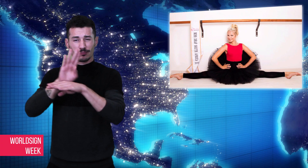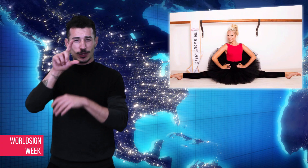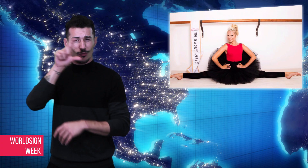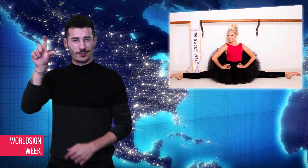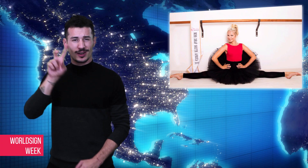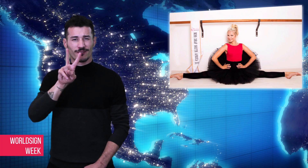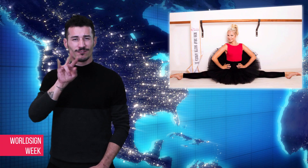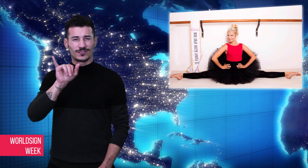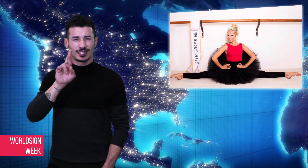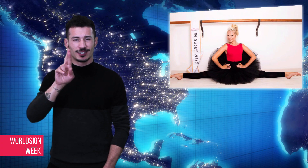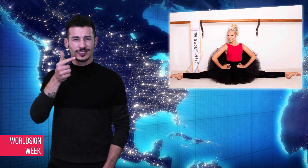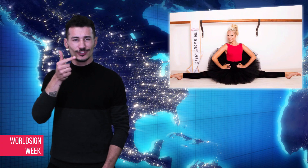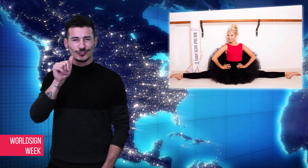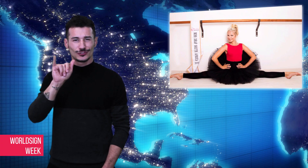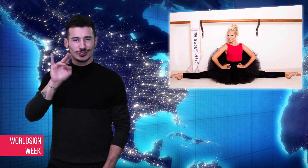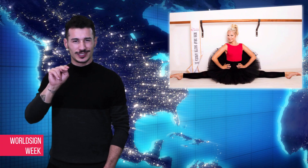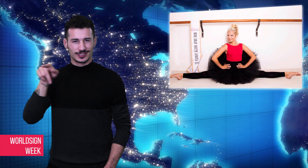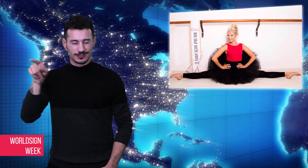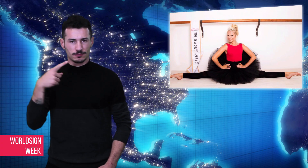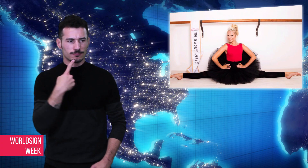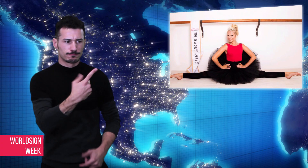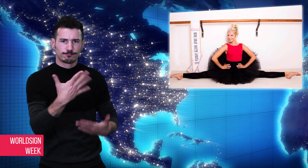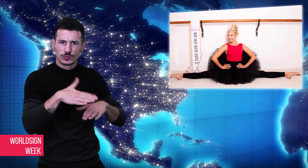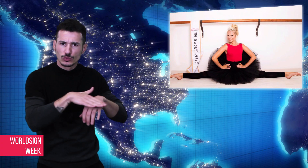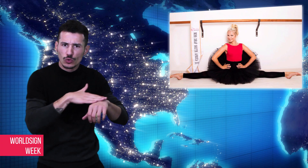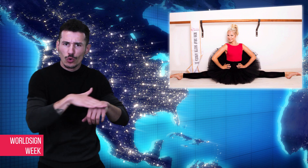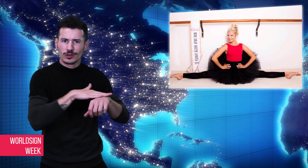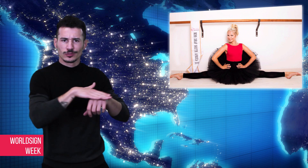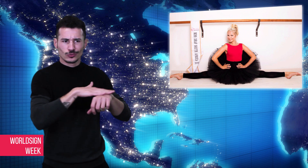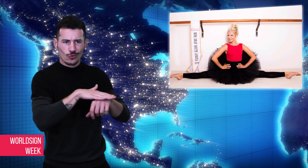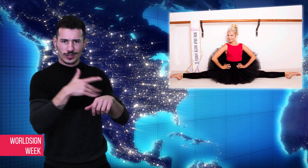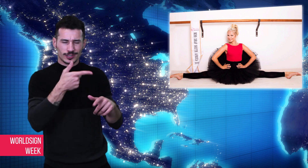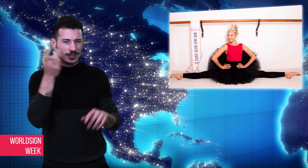Virgin Active has apologized and